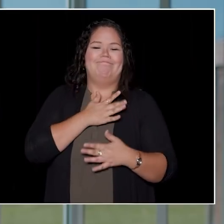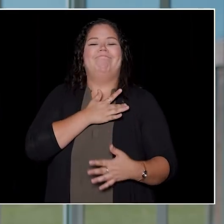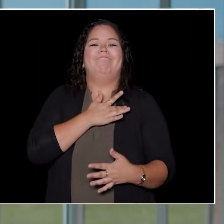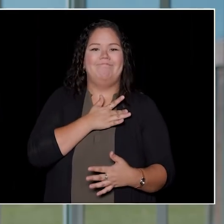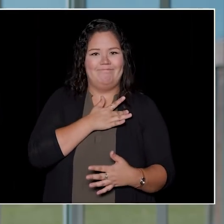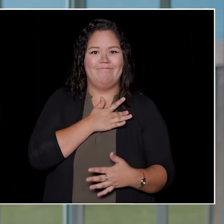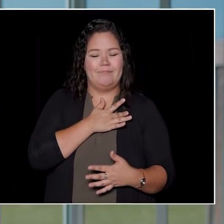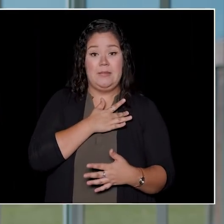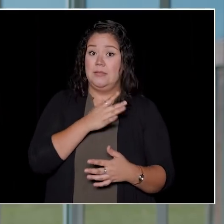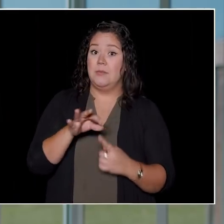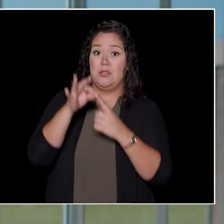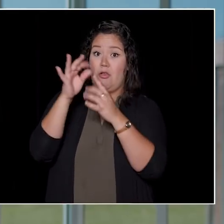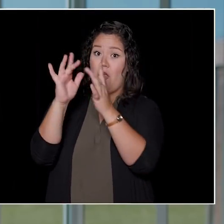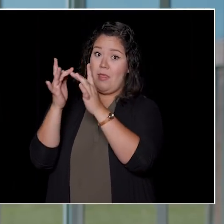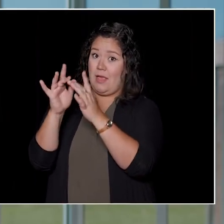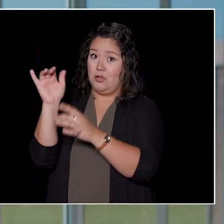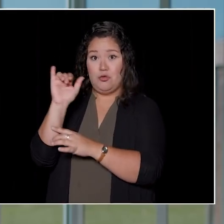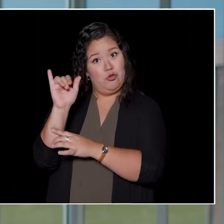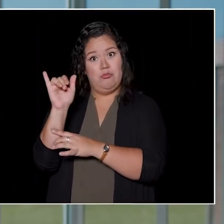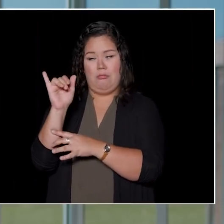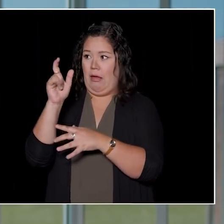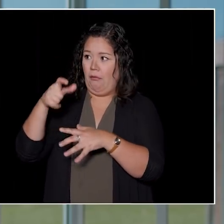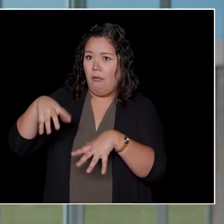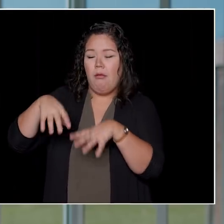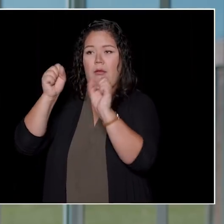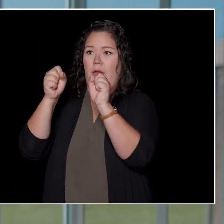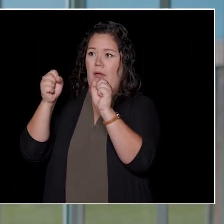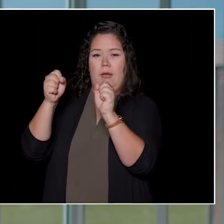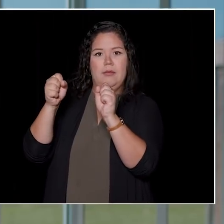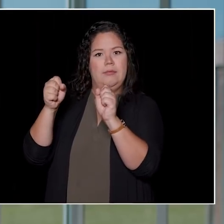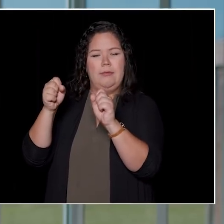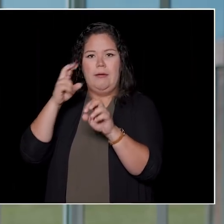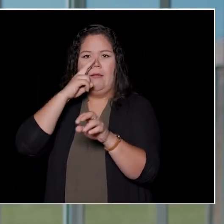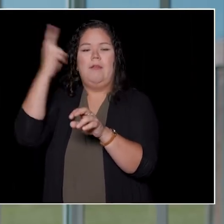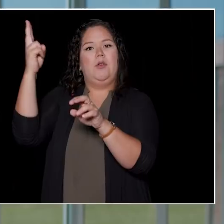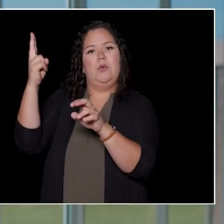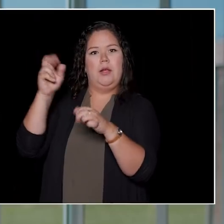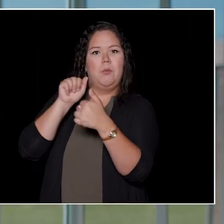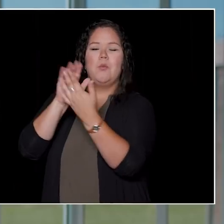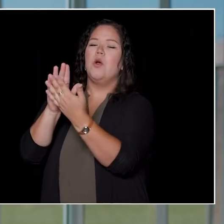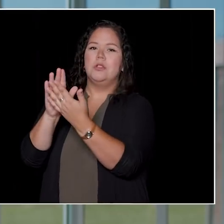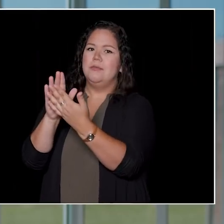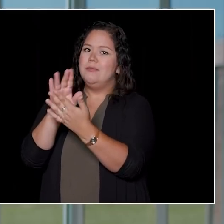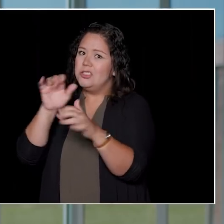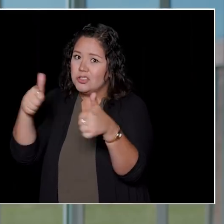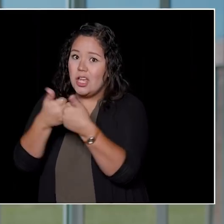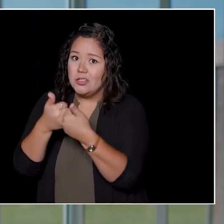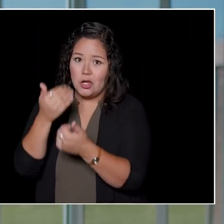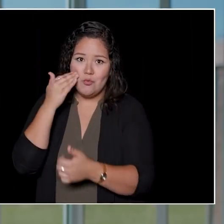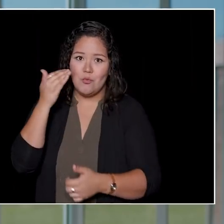that we're doing this in a very, very different way this year and it's quite challenging.